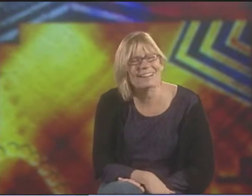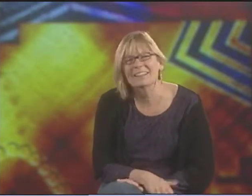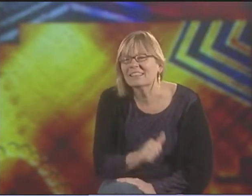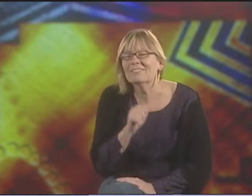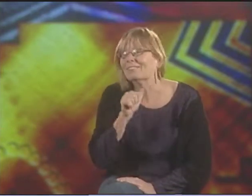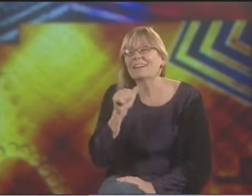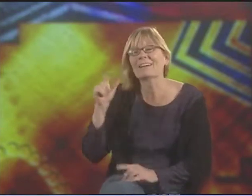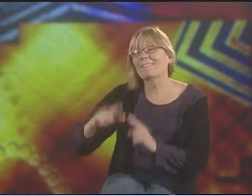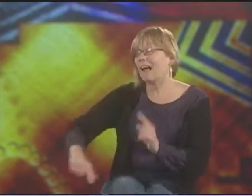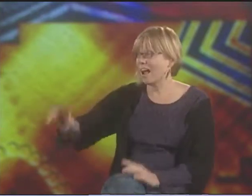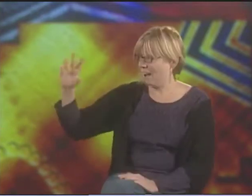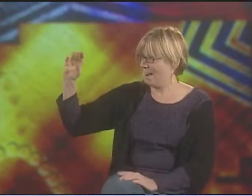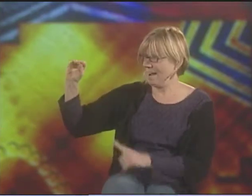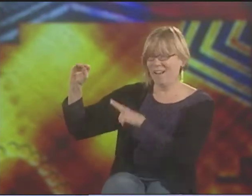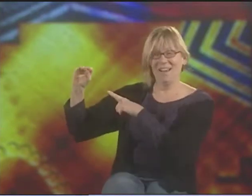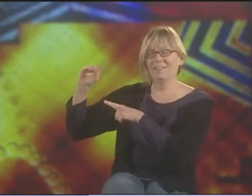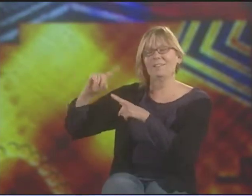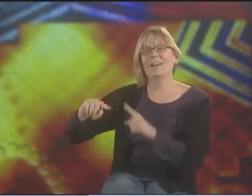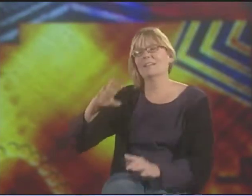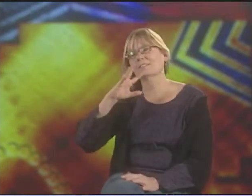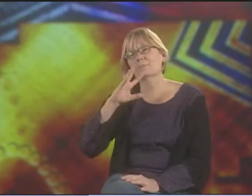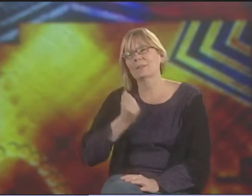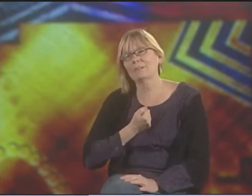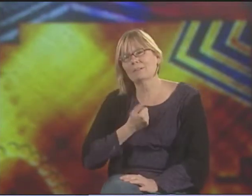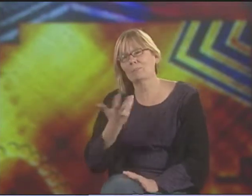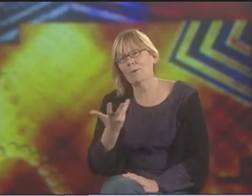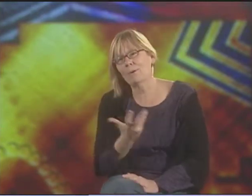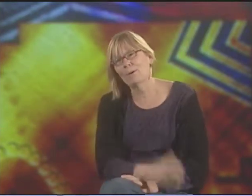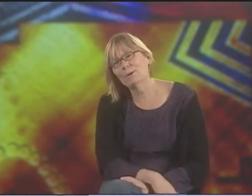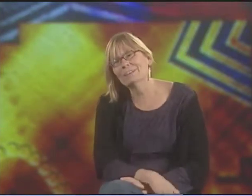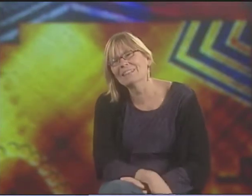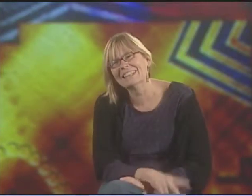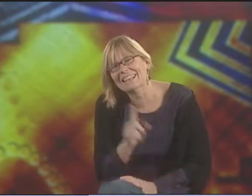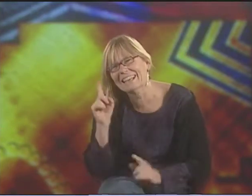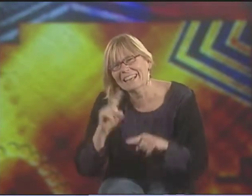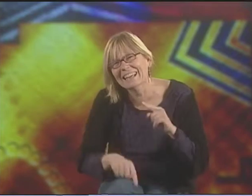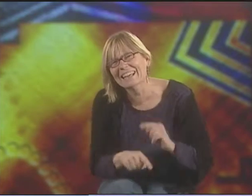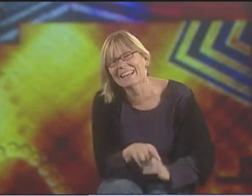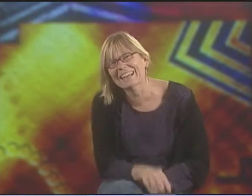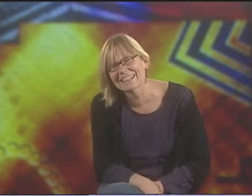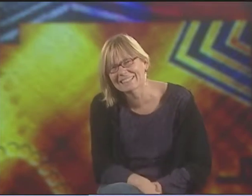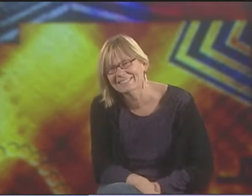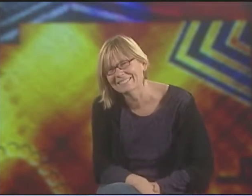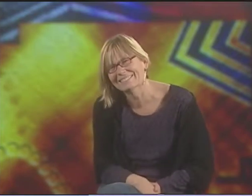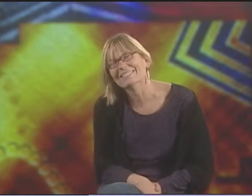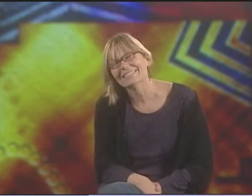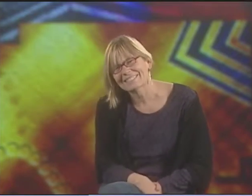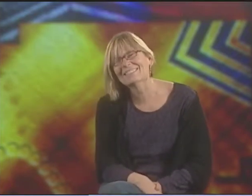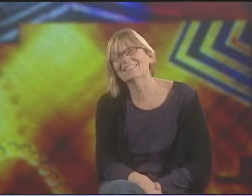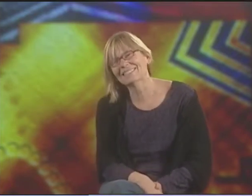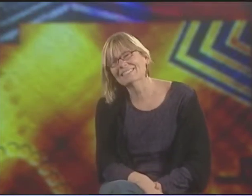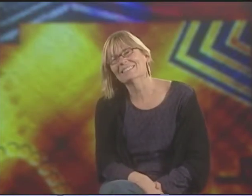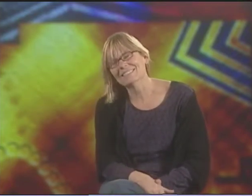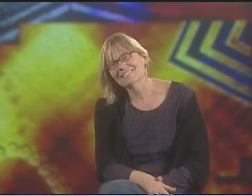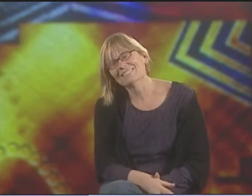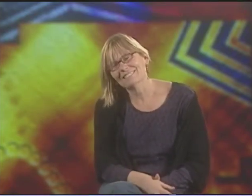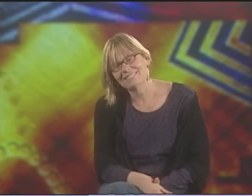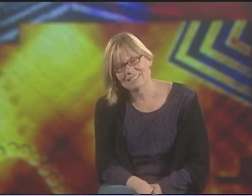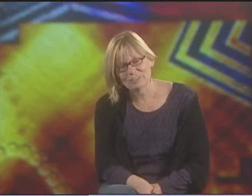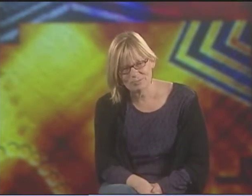BIG DEAL." YOU KNOW, THAT'S NOT SPEECH. THAT'S NOT REALLY EXPRESSION. HE CAN'T EXPRESS HIMSELF.